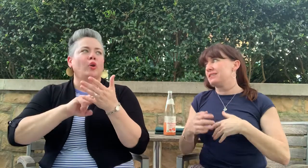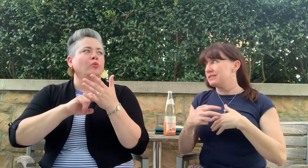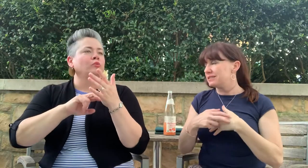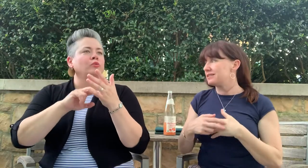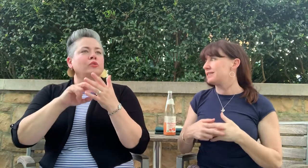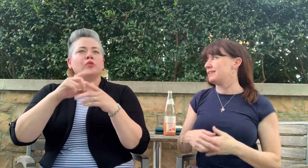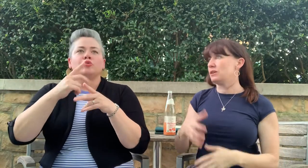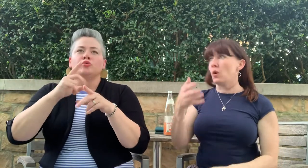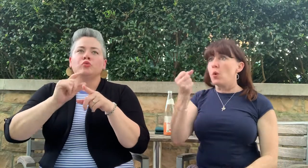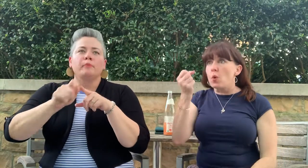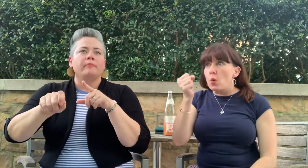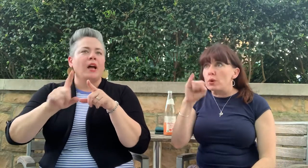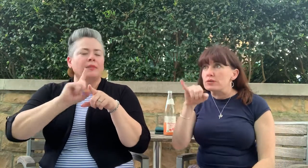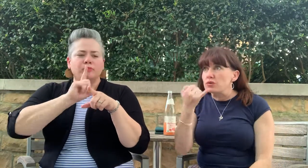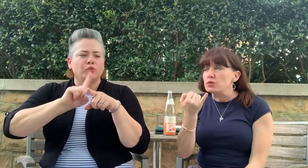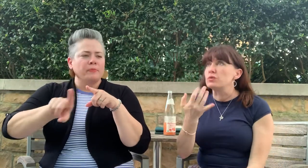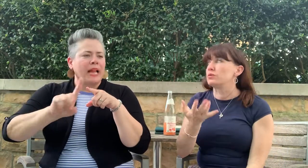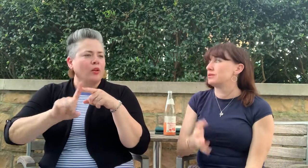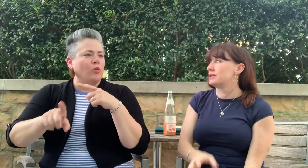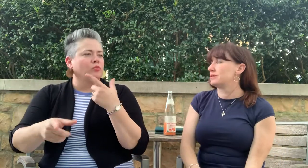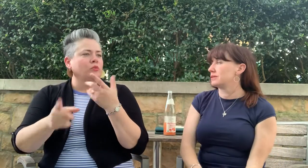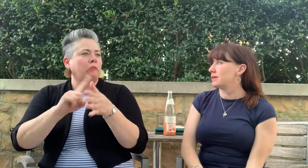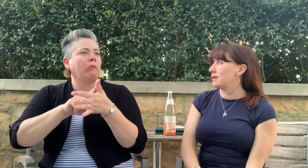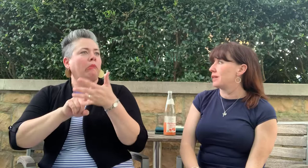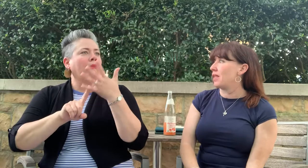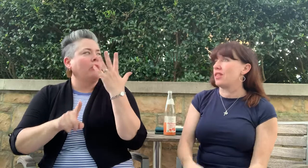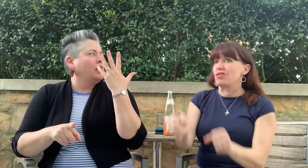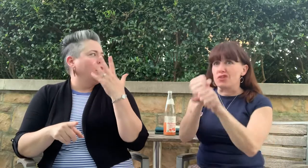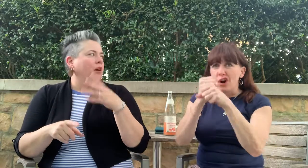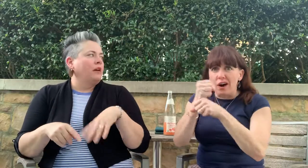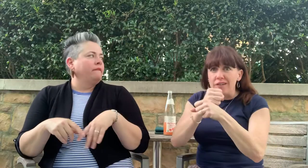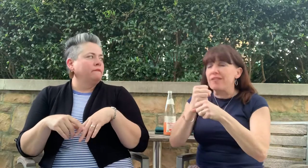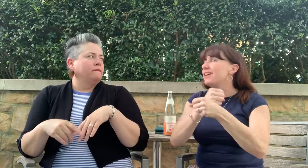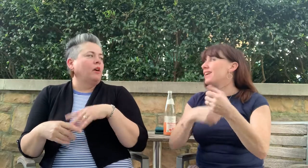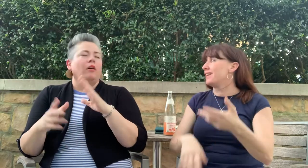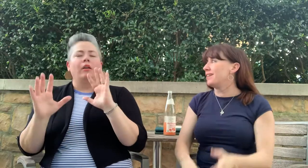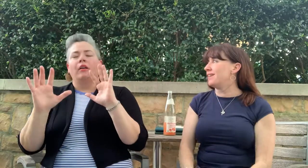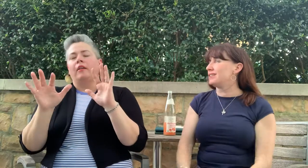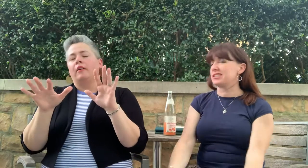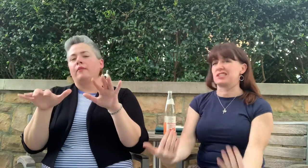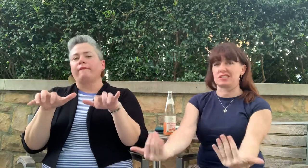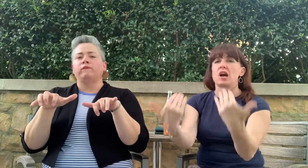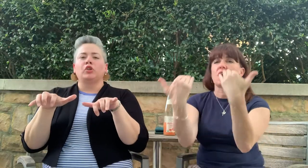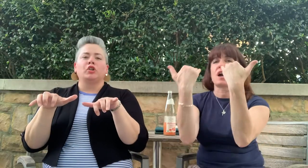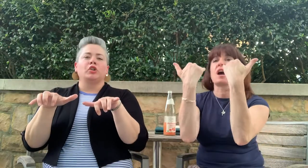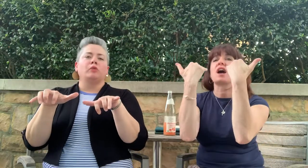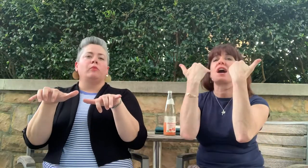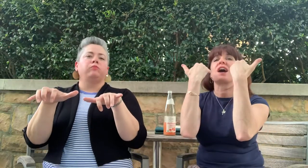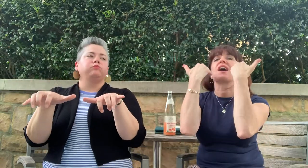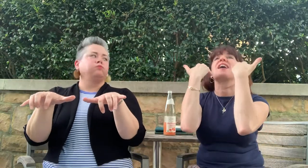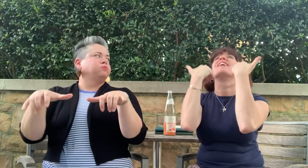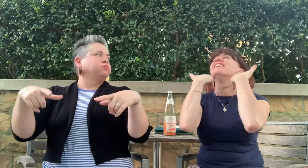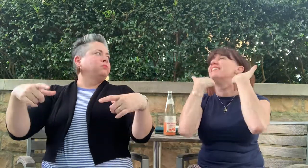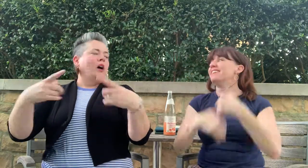toast, tomatoes, coffee.. "Get in my Belly"!